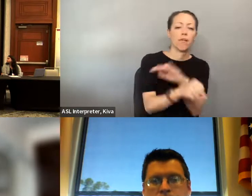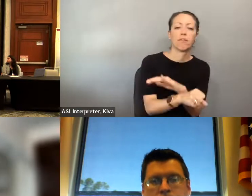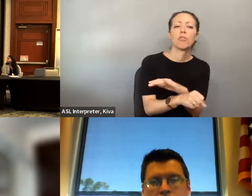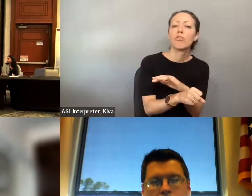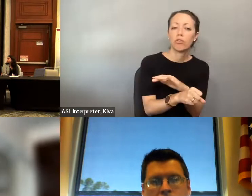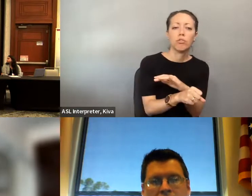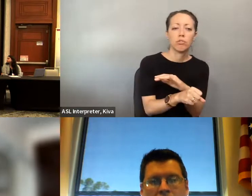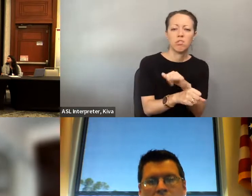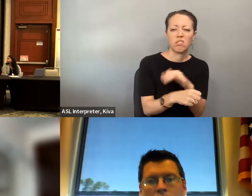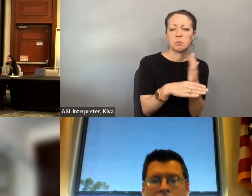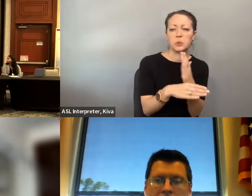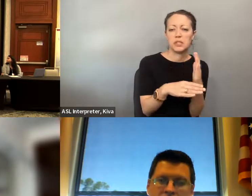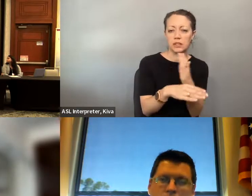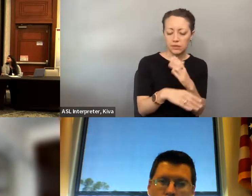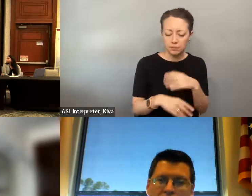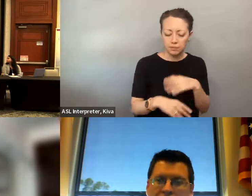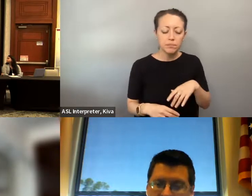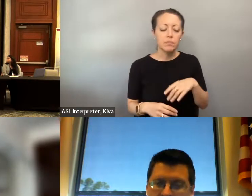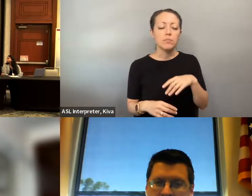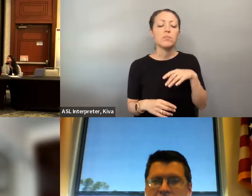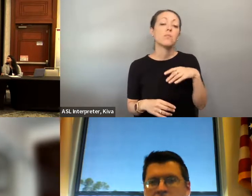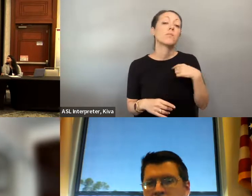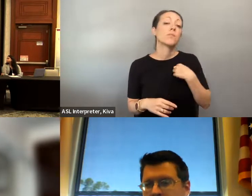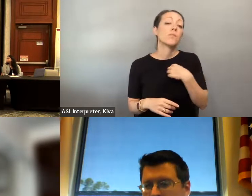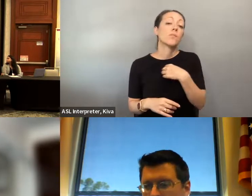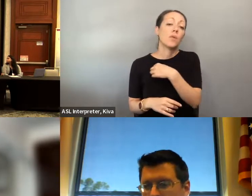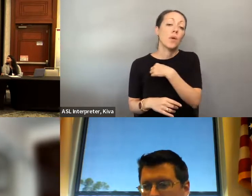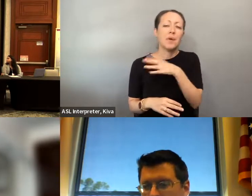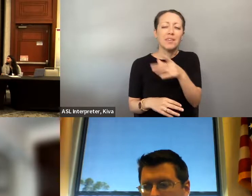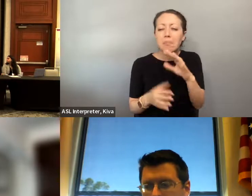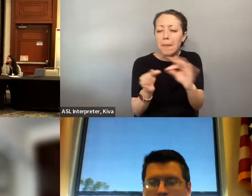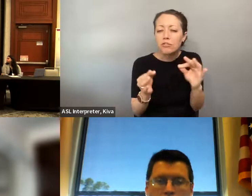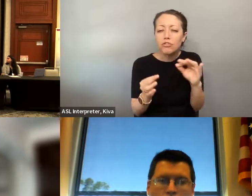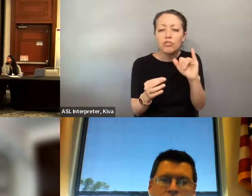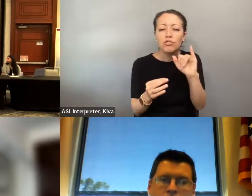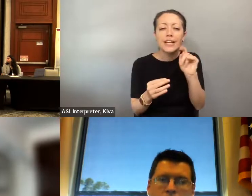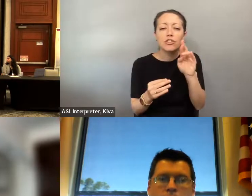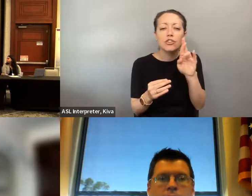single county to do those para transit type services that the ADA does not afford to ensure that those individuals could We fund all the counties, we provide, funding for every single one to do those pair of transit type services that the Ada does not afford to ensure that those individuals could get access to it We also broaden.